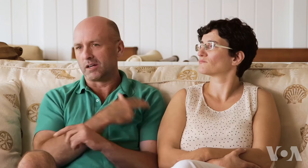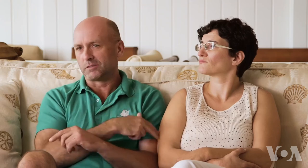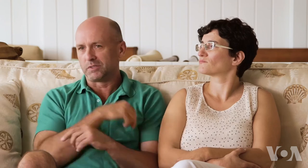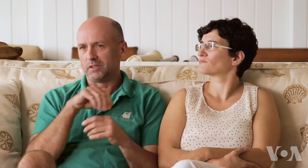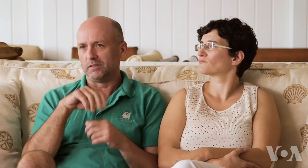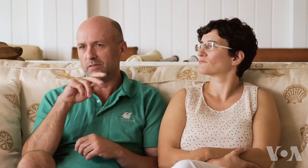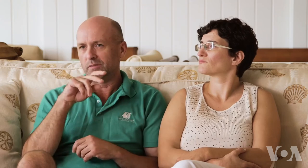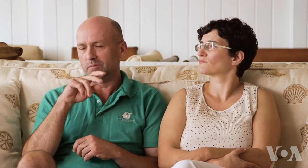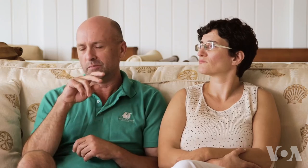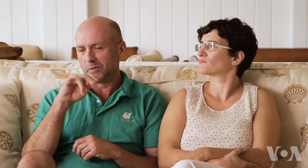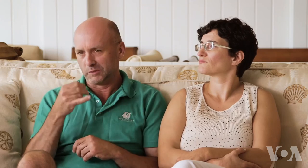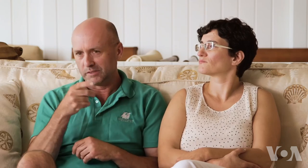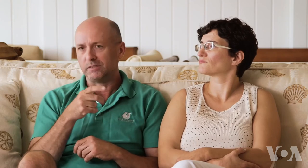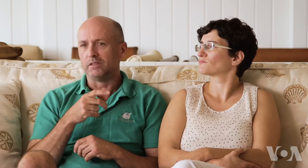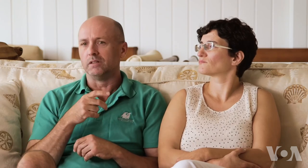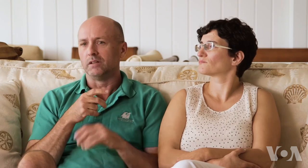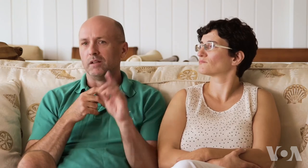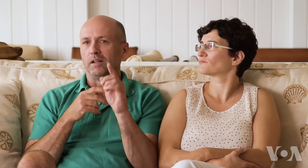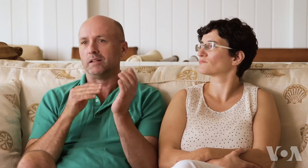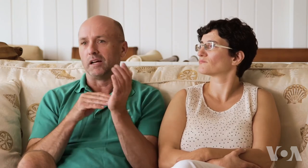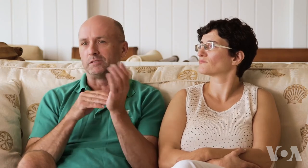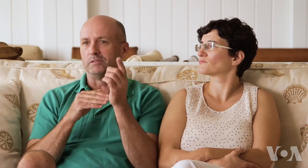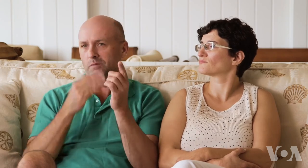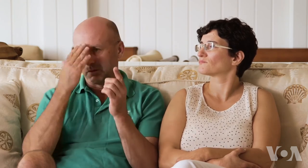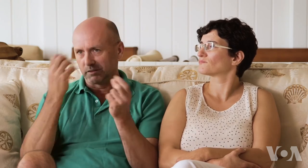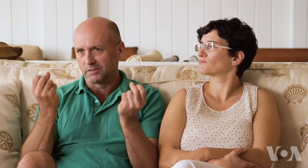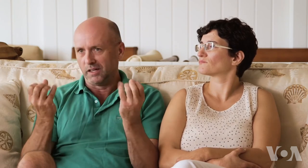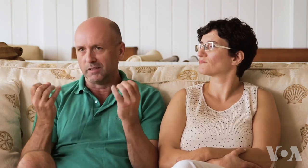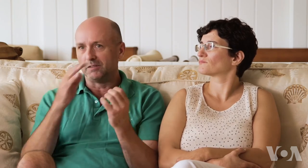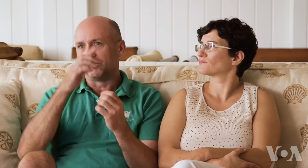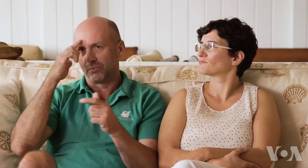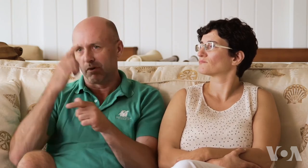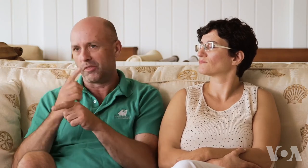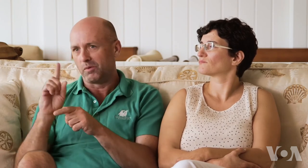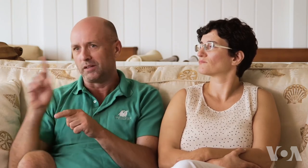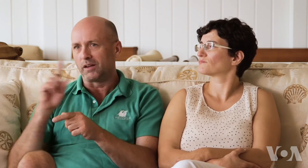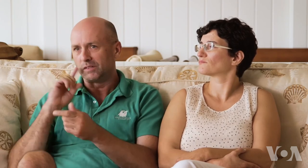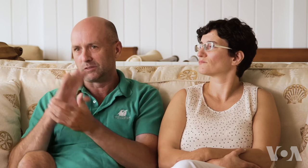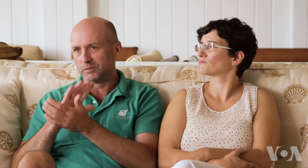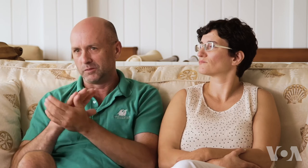We went to the hospital in New Jersey, and the doctor knew sign language,